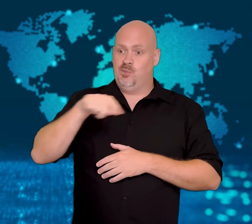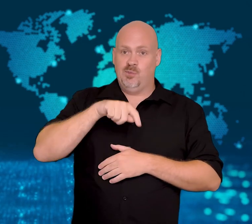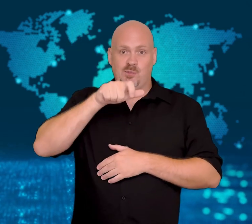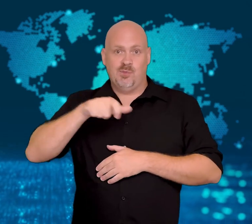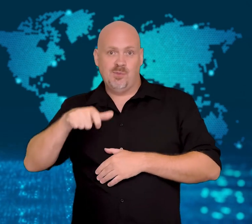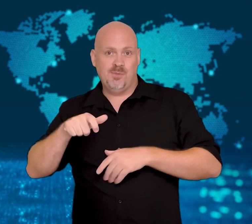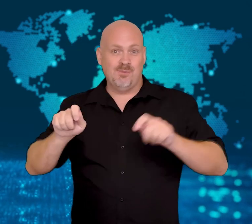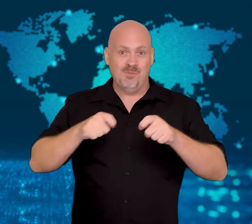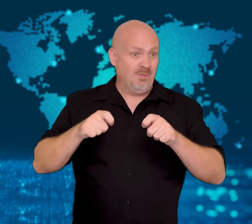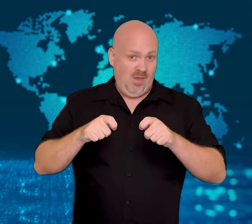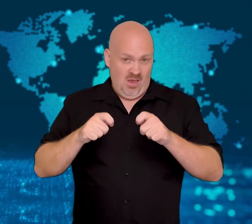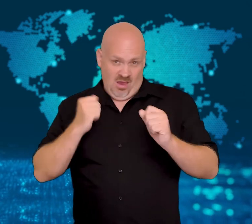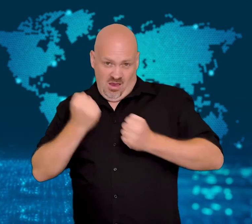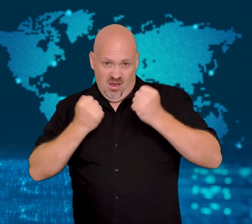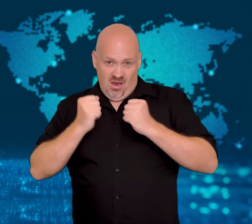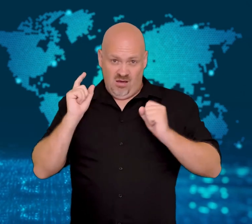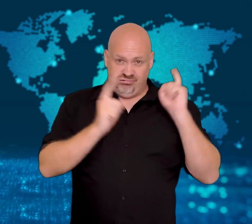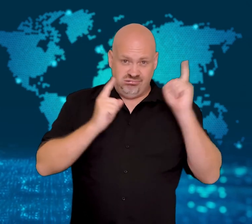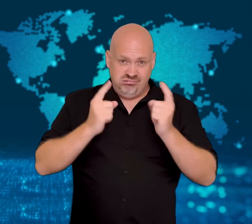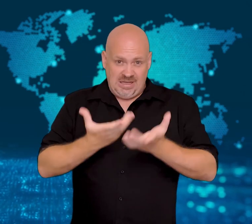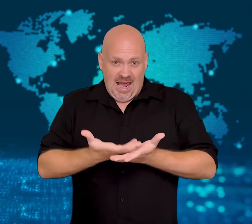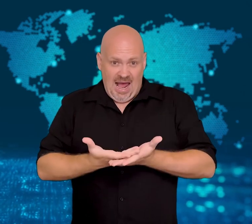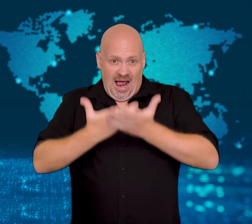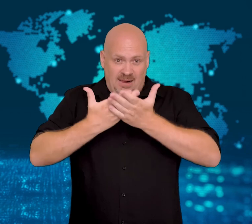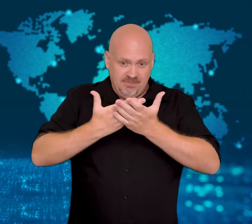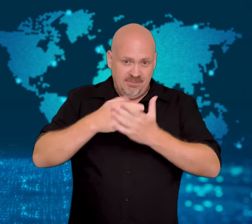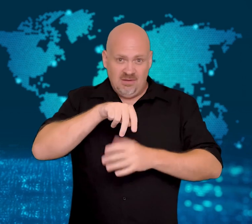as it fell backward.